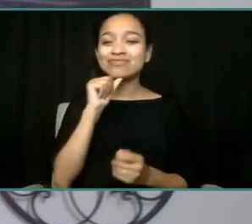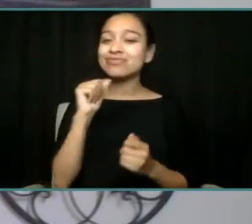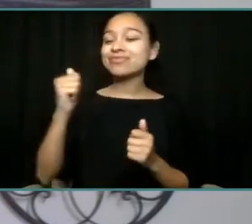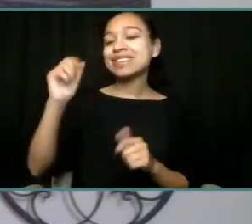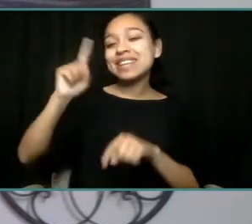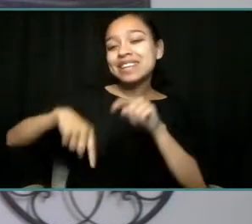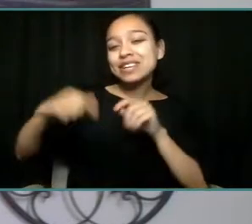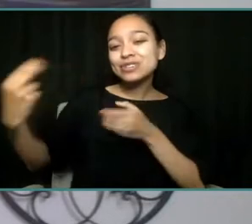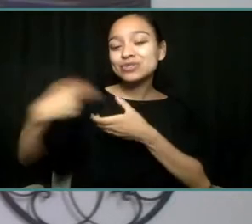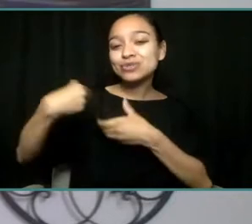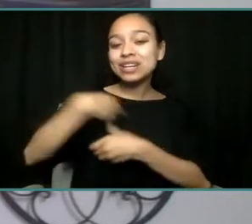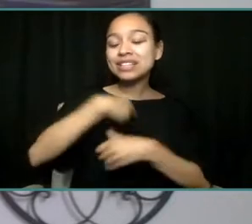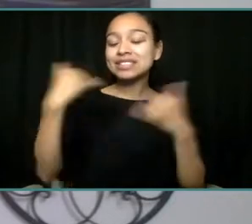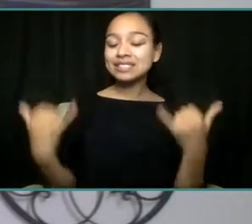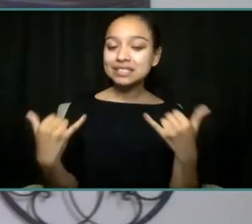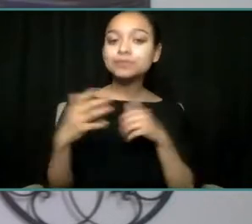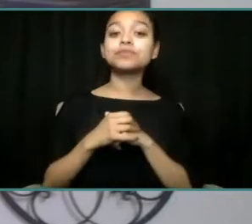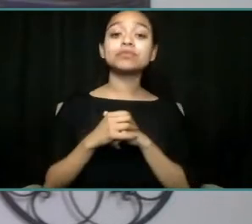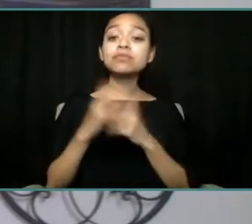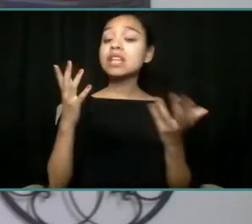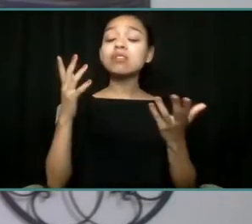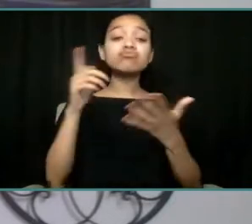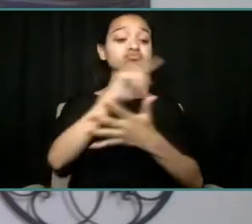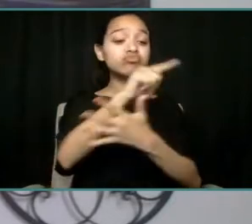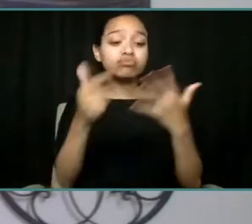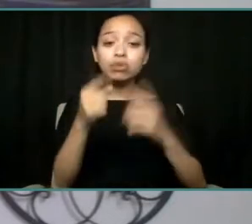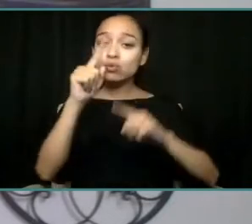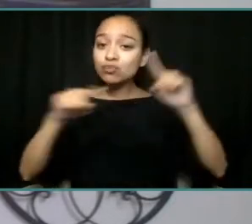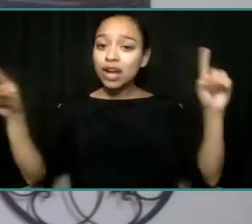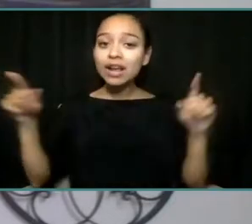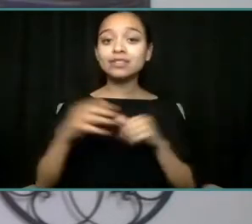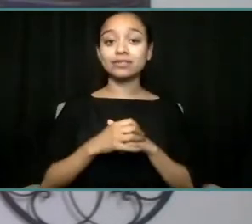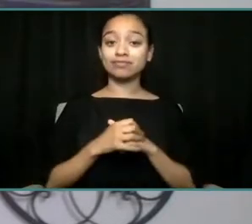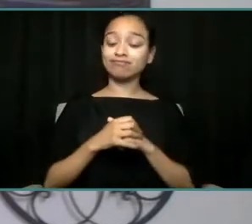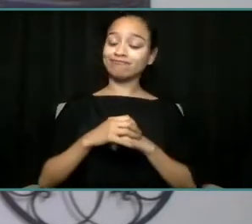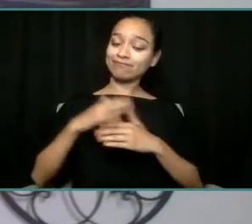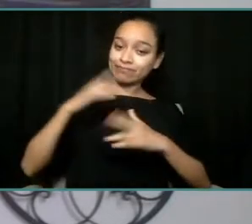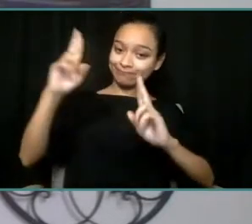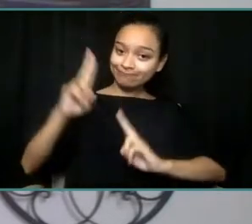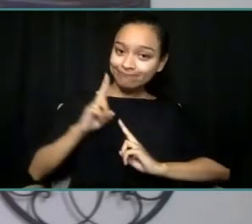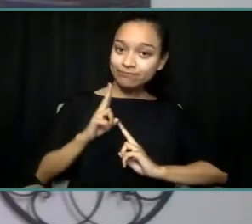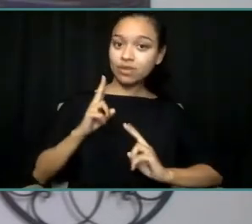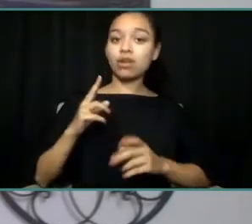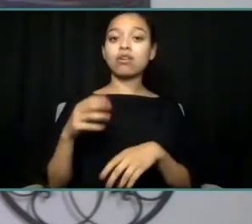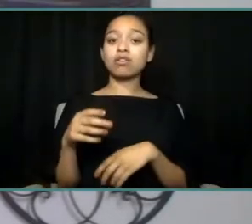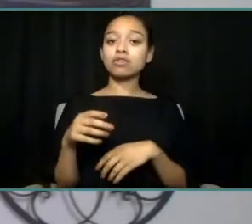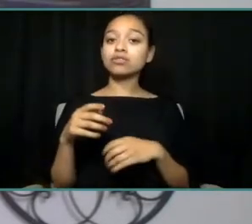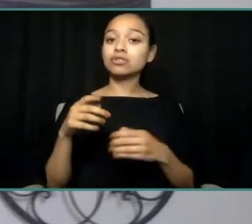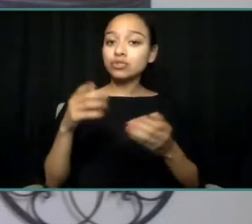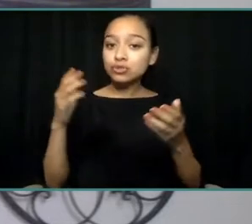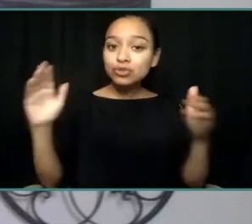In no particular order, it's my pleasure to introduce you to former congressman and founder of the Kennedy-Satcher Center,